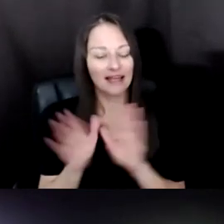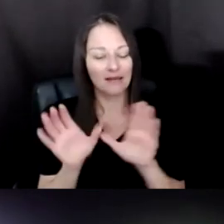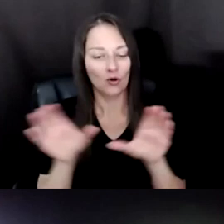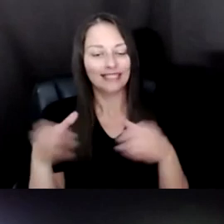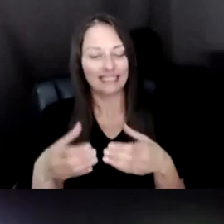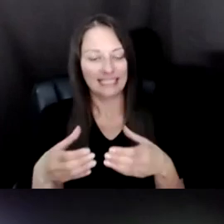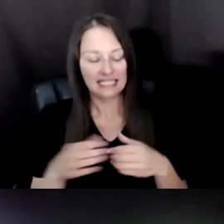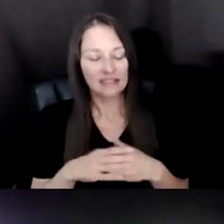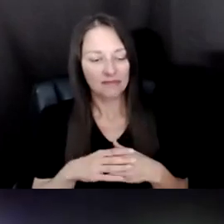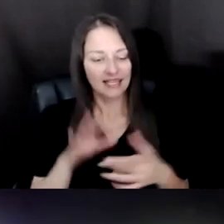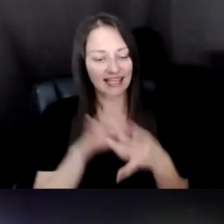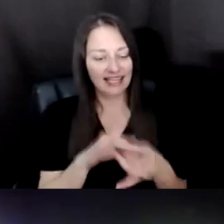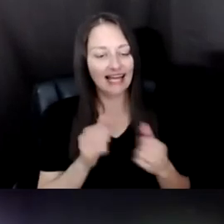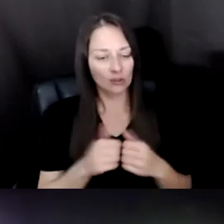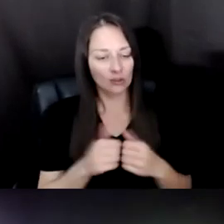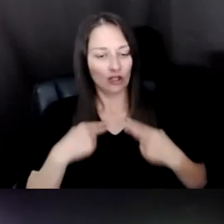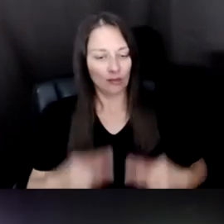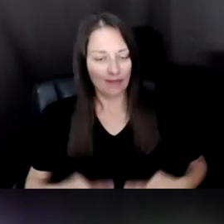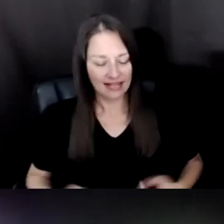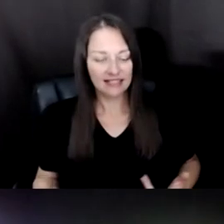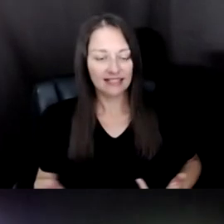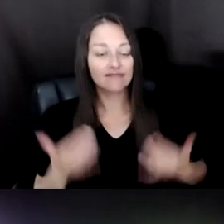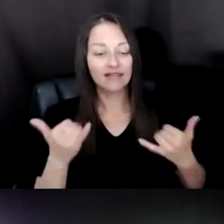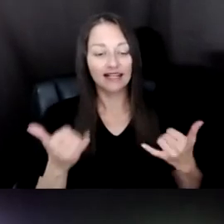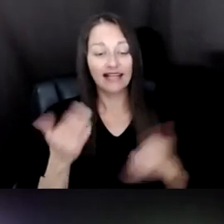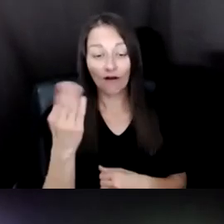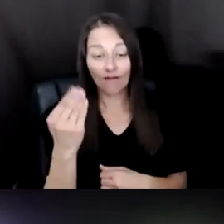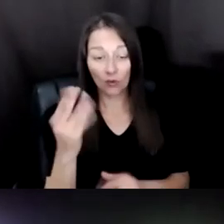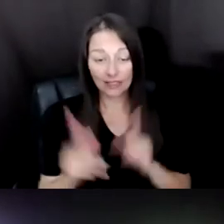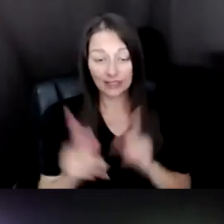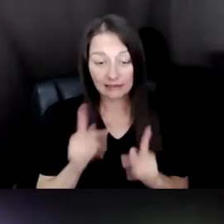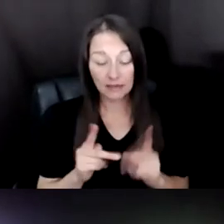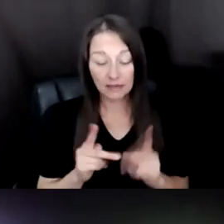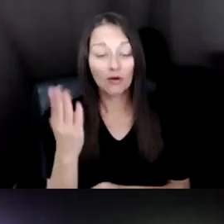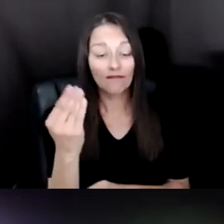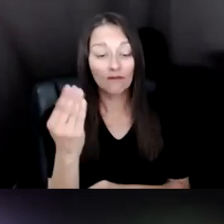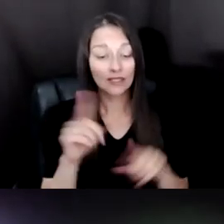AND NOW WE ARE 14 PEOPLE, CAN SPEAK 14 LANGUAGE, AND REPRESENT 10 COUNTRIES IN LOS ANGELES.